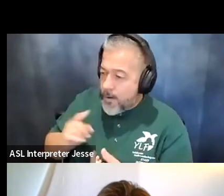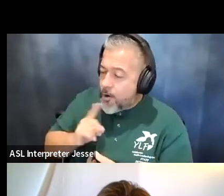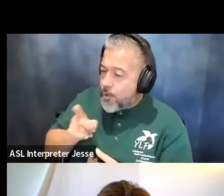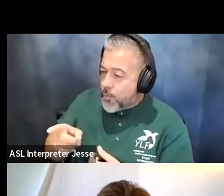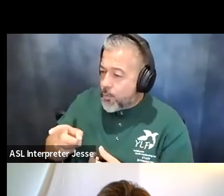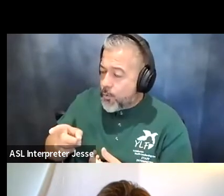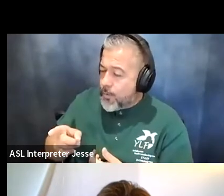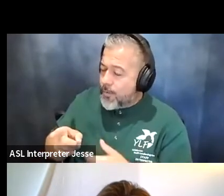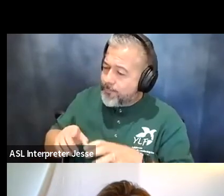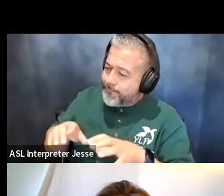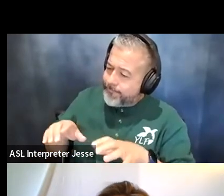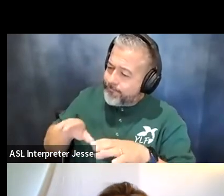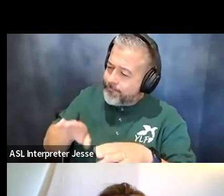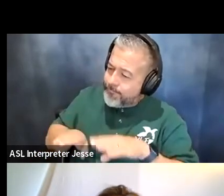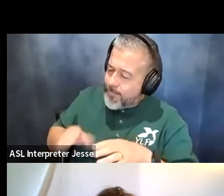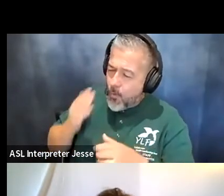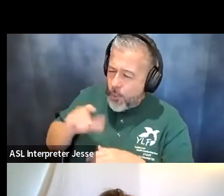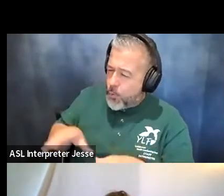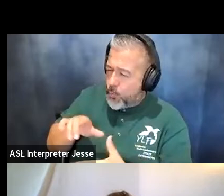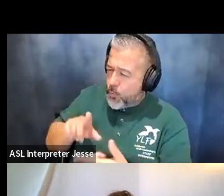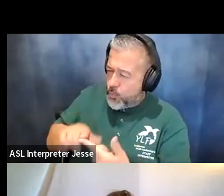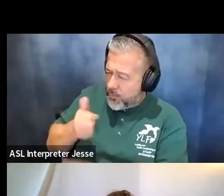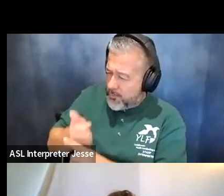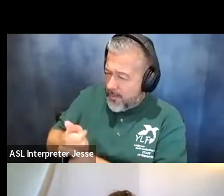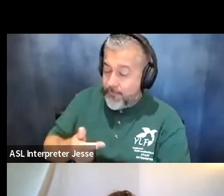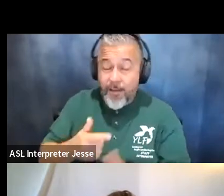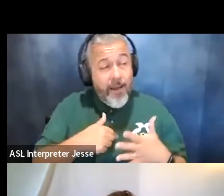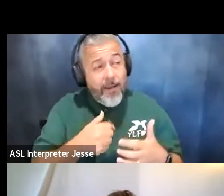being you know why why am i doing this to myself and not you know i explained it to her and her